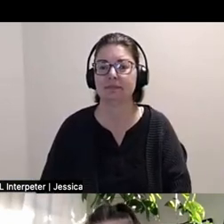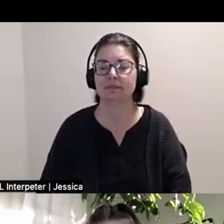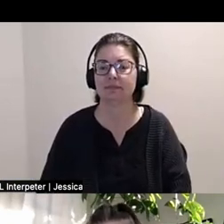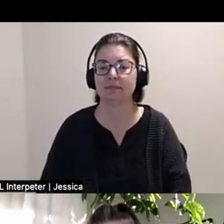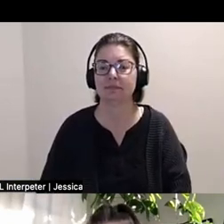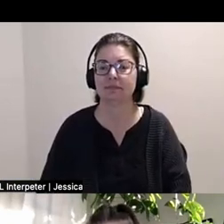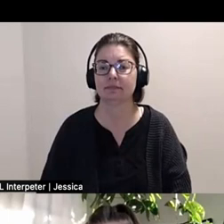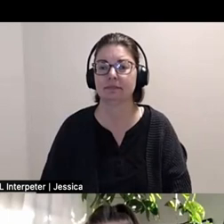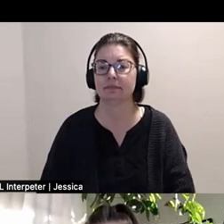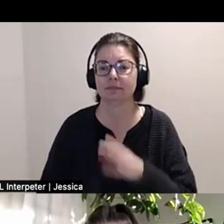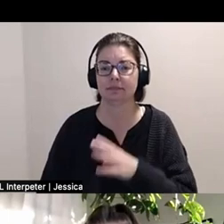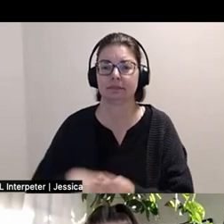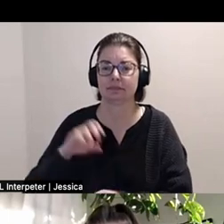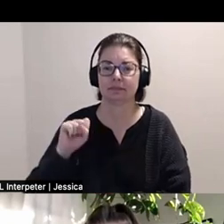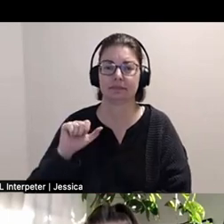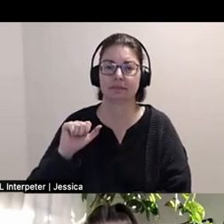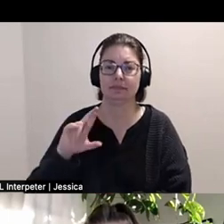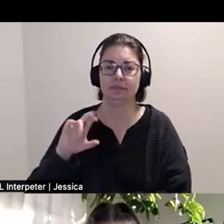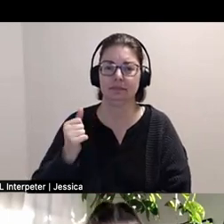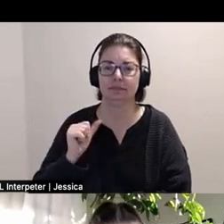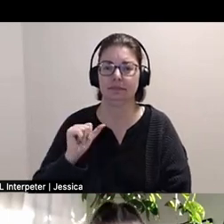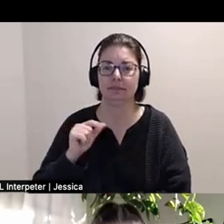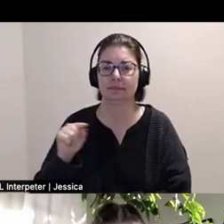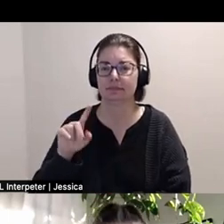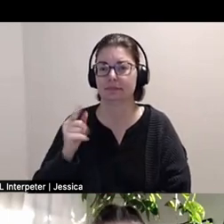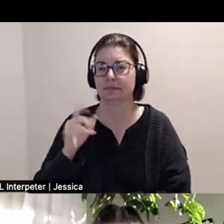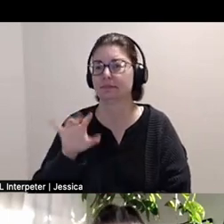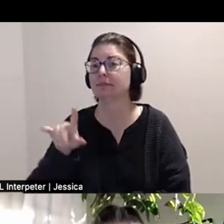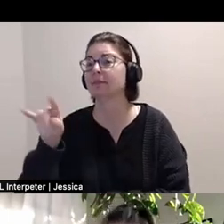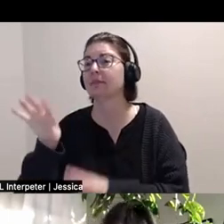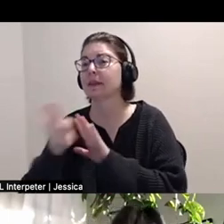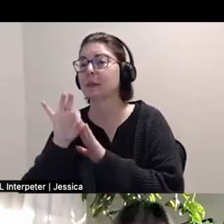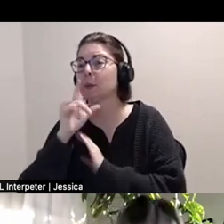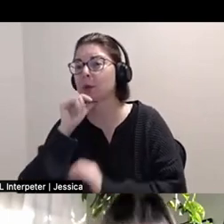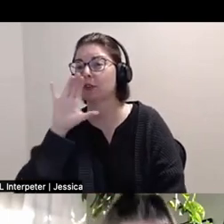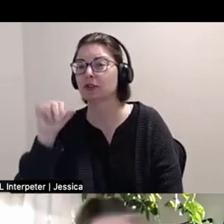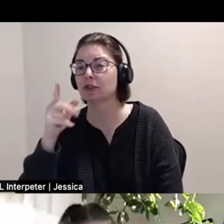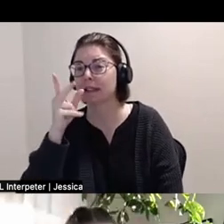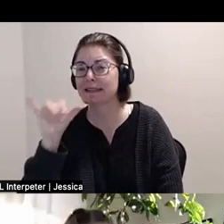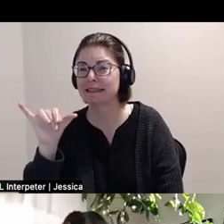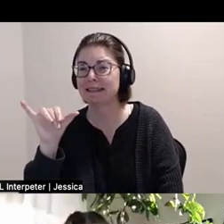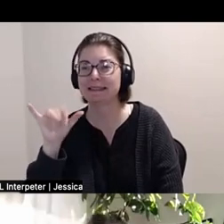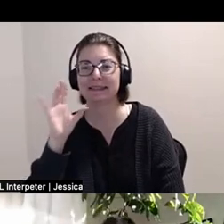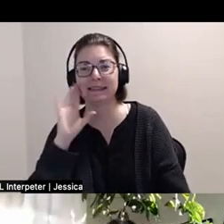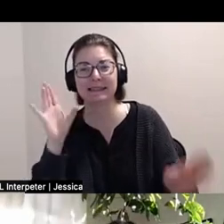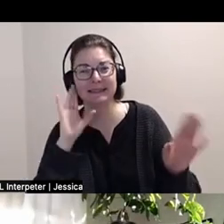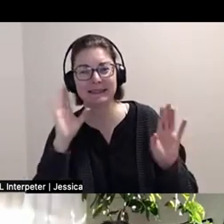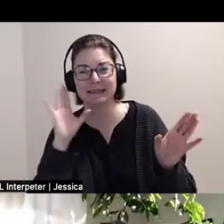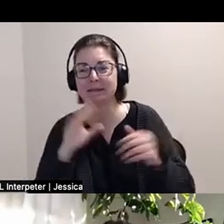Sarah-Tai: I elect Chelsey. Chelsey: Oh, thank you. Hi, hello.